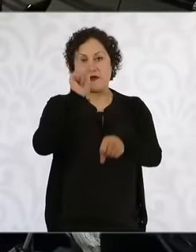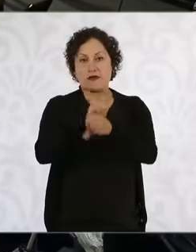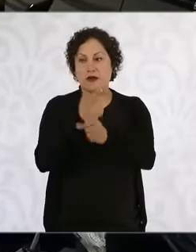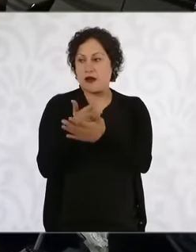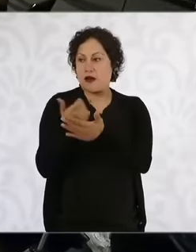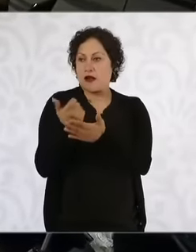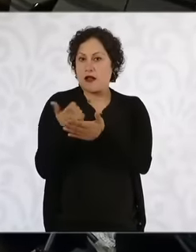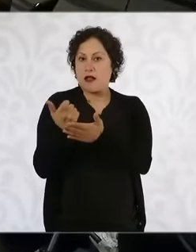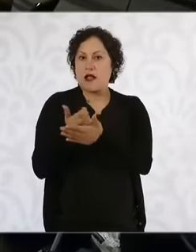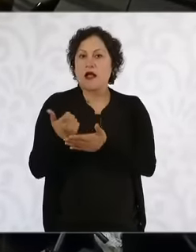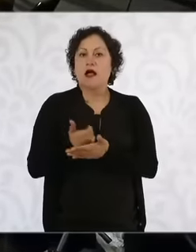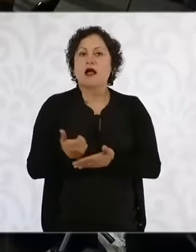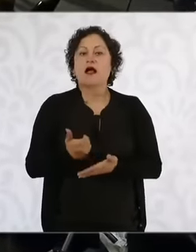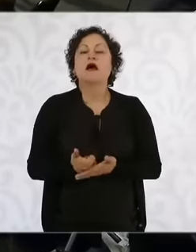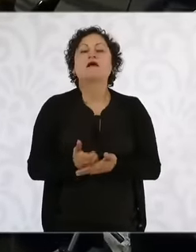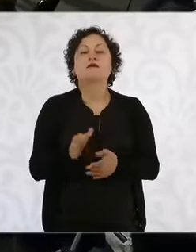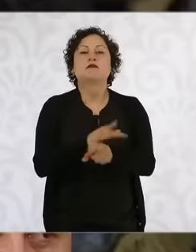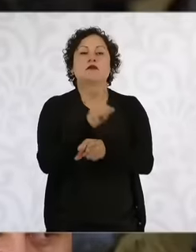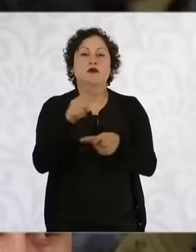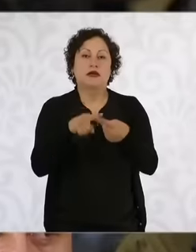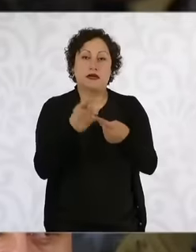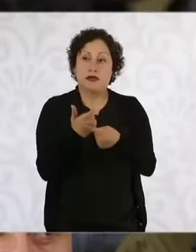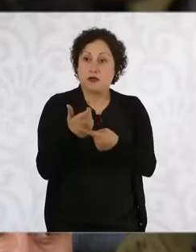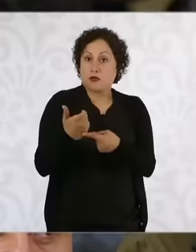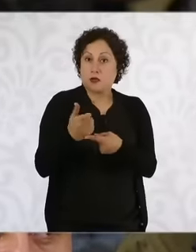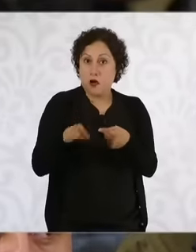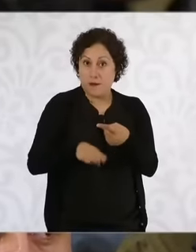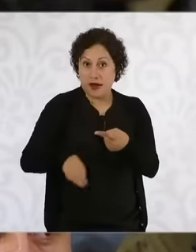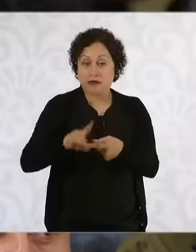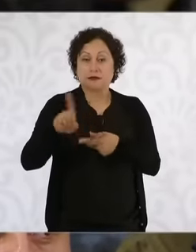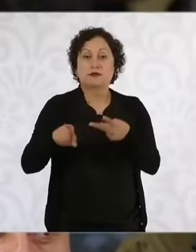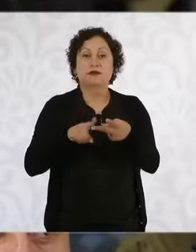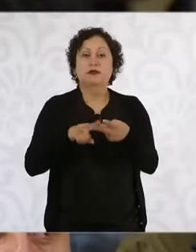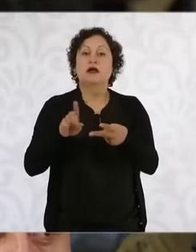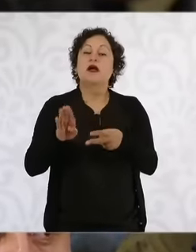salary is made up of the base salary plus a guaranteed compensation, normally a